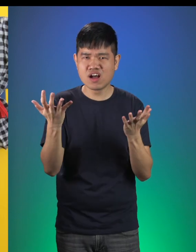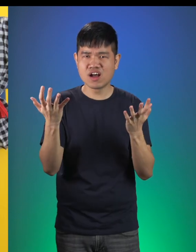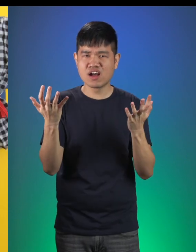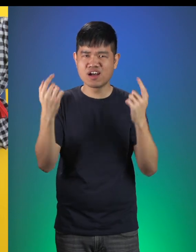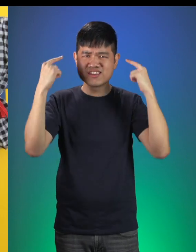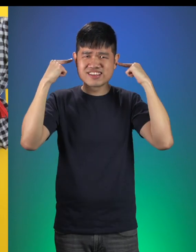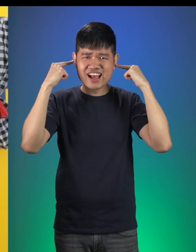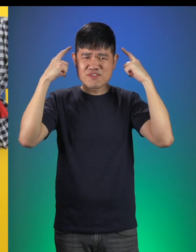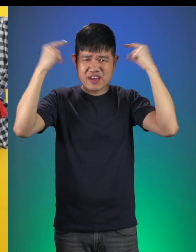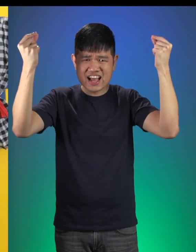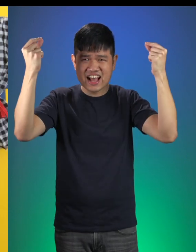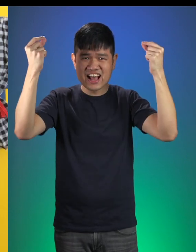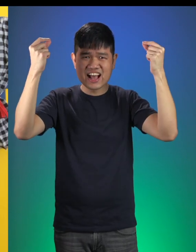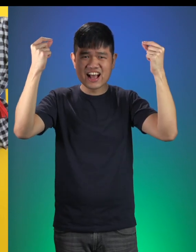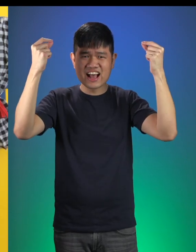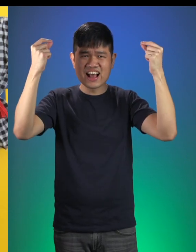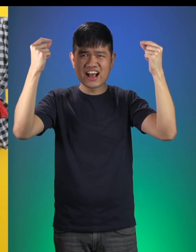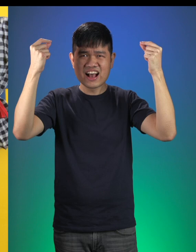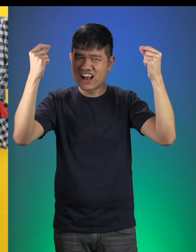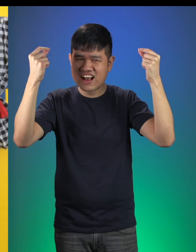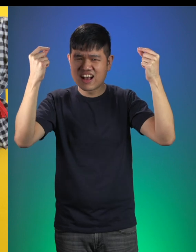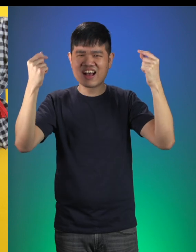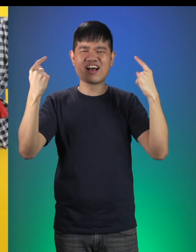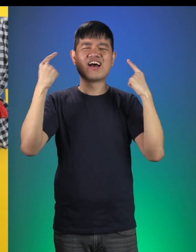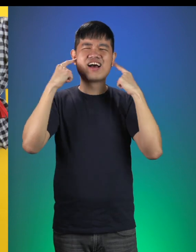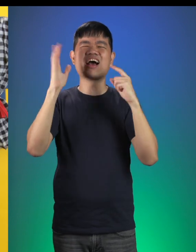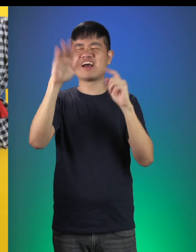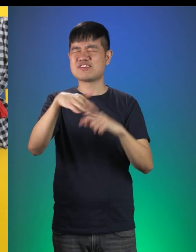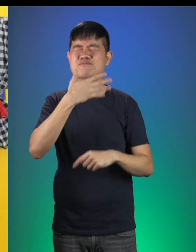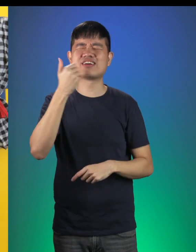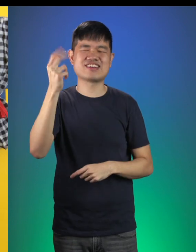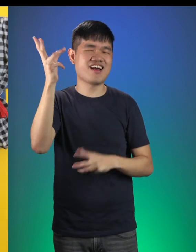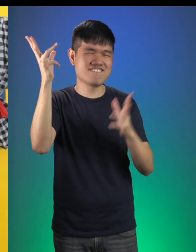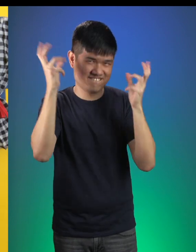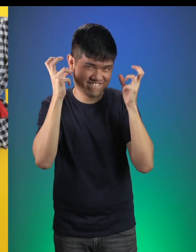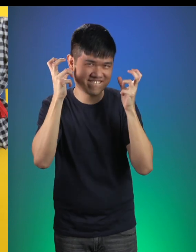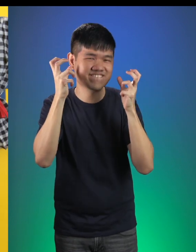I look different today? My ears? All the better to hear you with my dear.